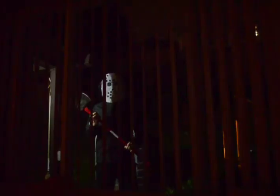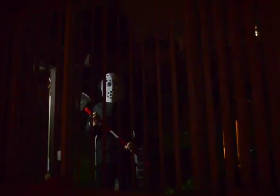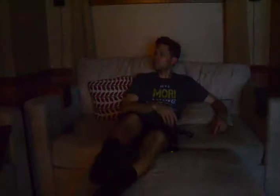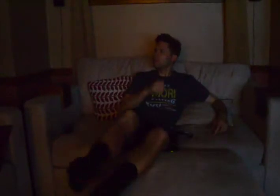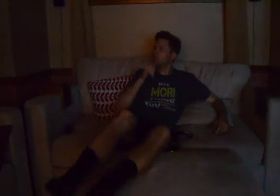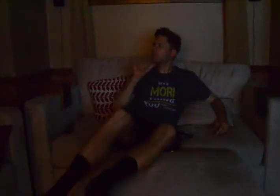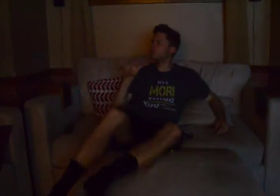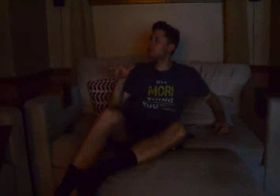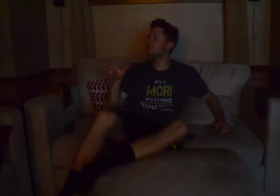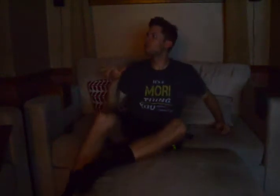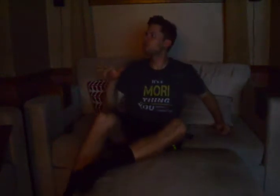WHO THIS?